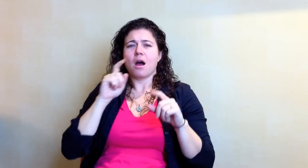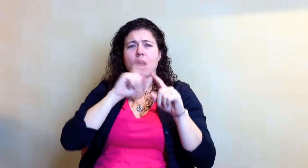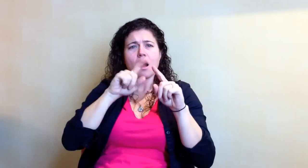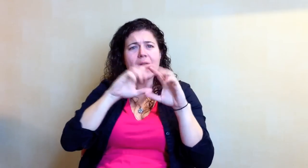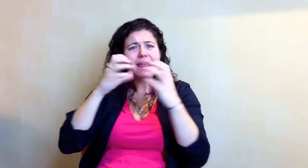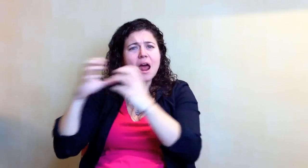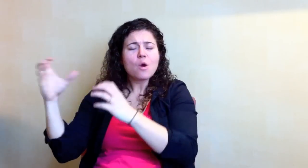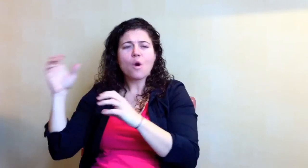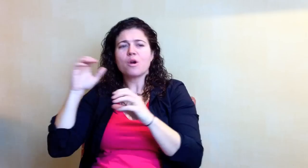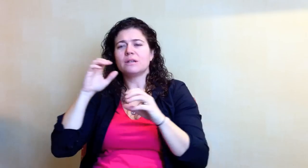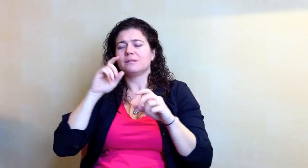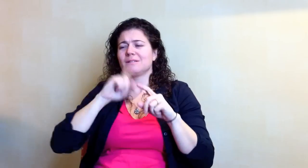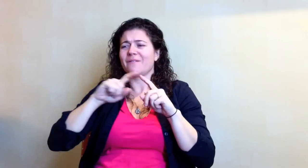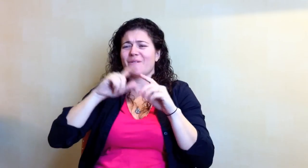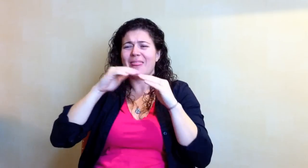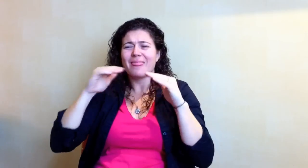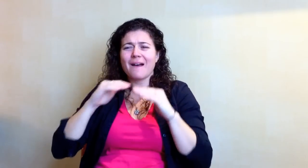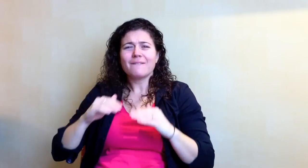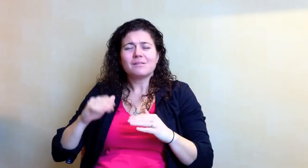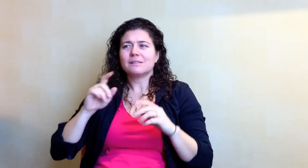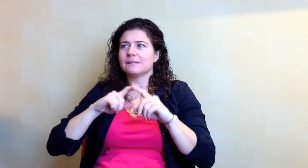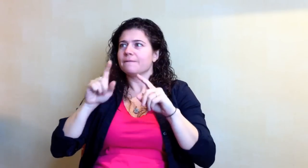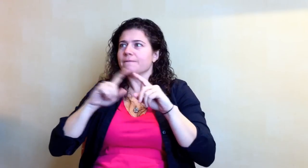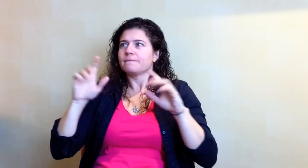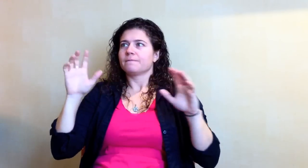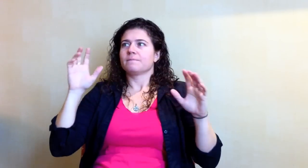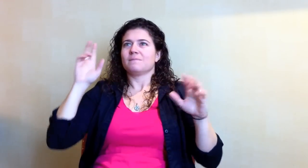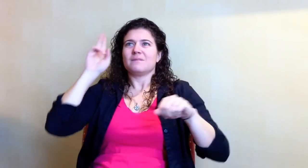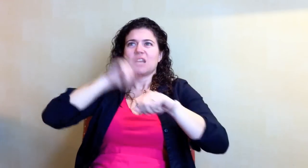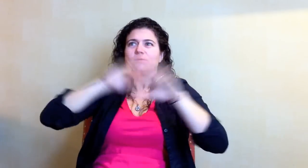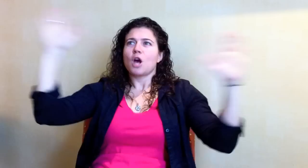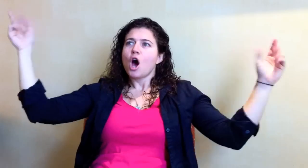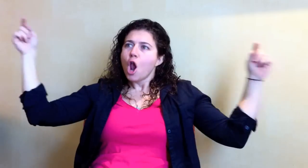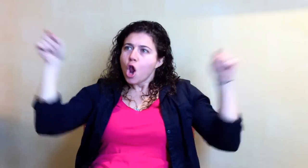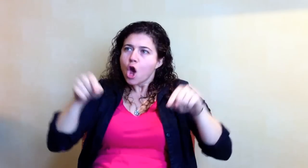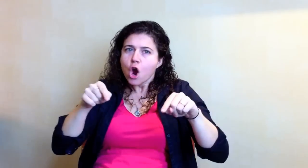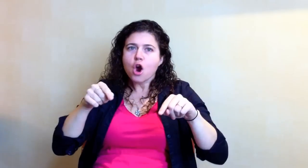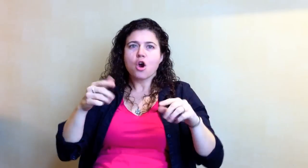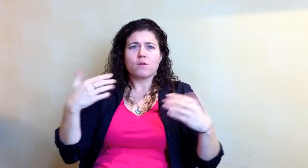Its not like they’re in different categories, different levels, and just having the nation look at them.